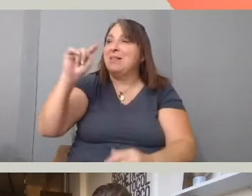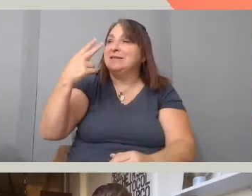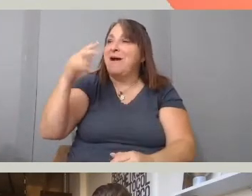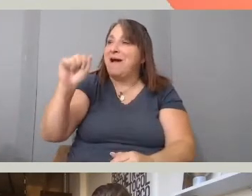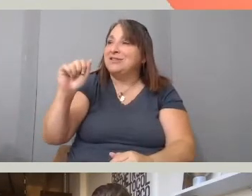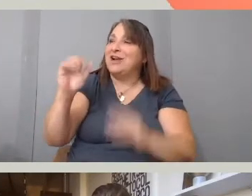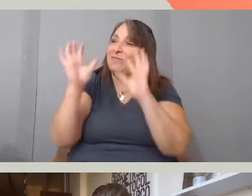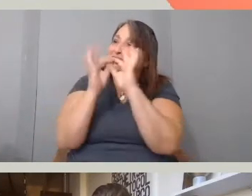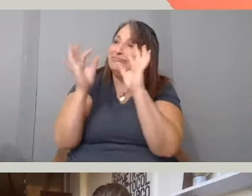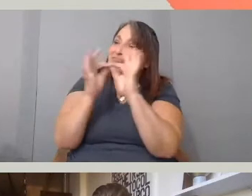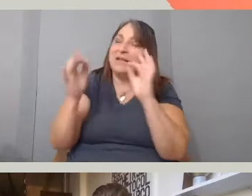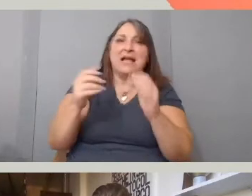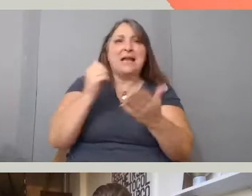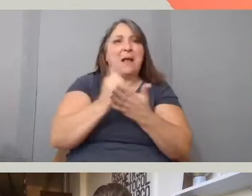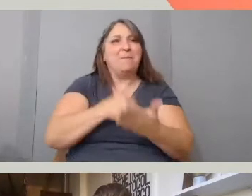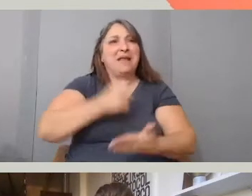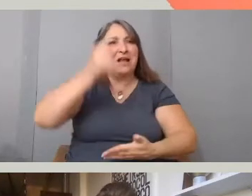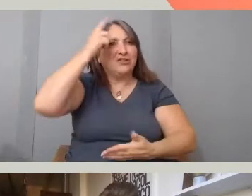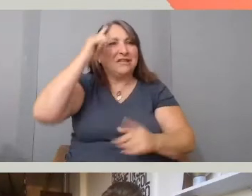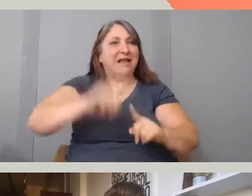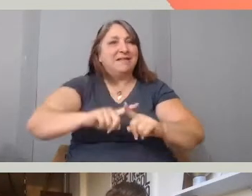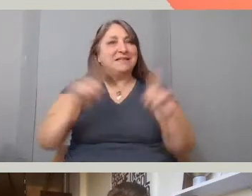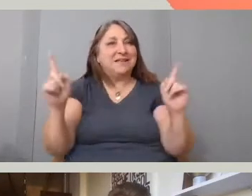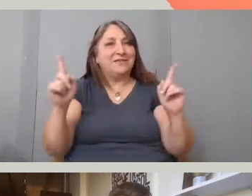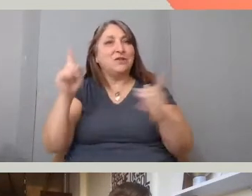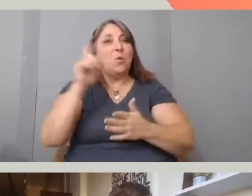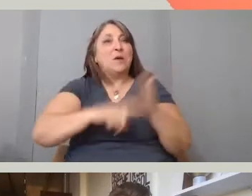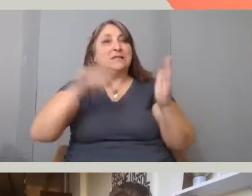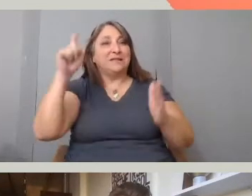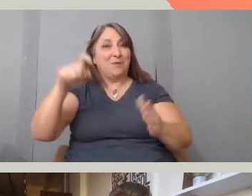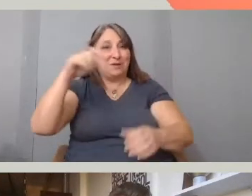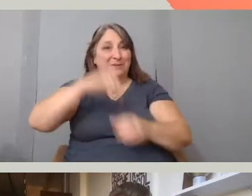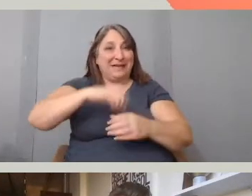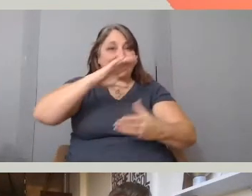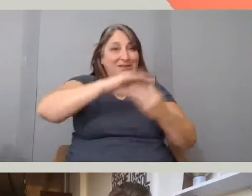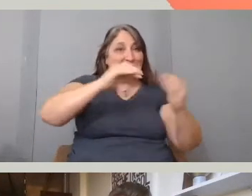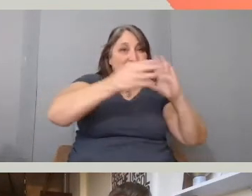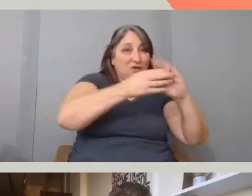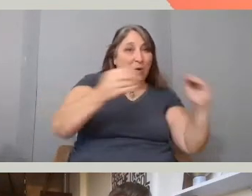between what is supposed to be in the story and what do I allow to live in a space